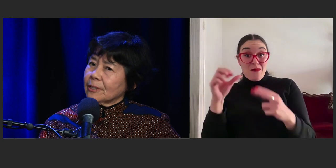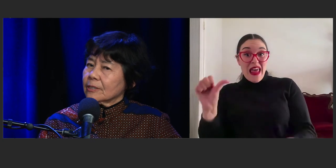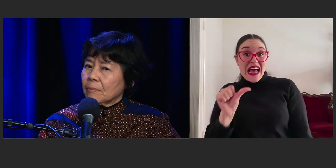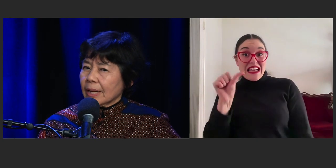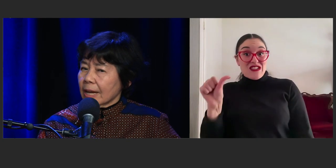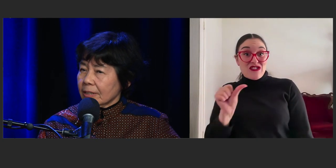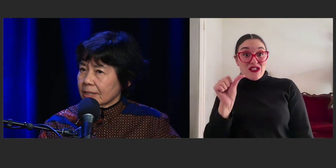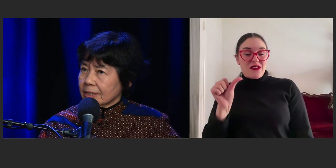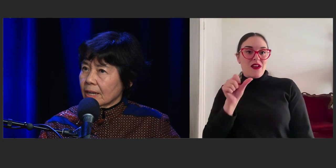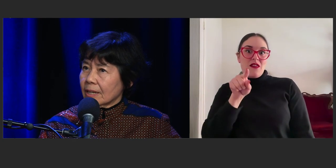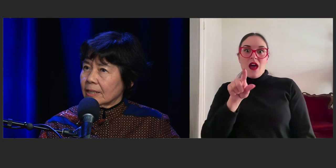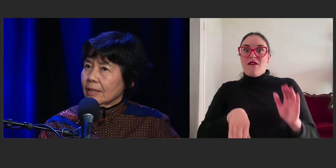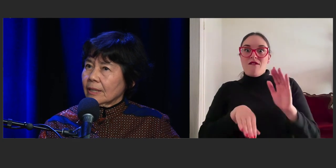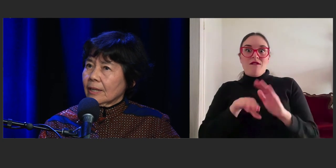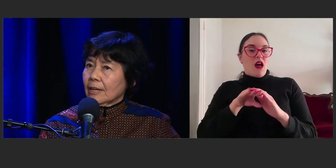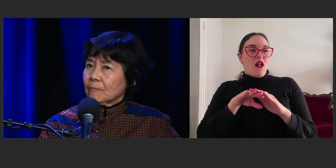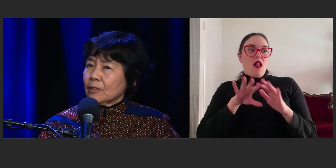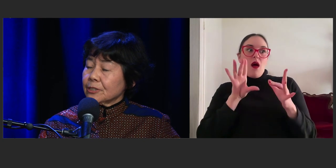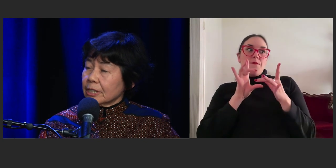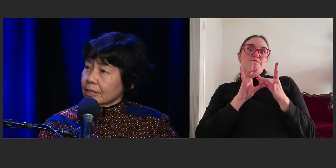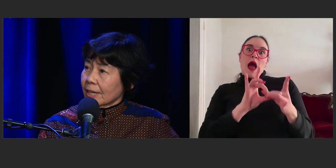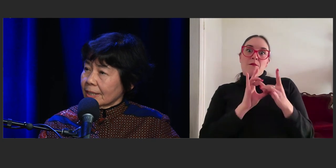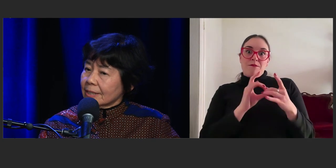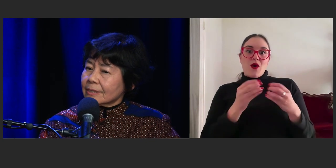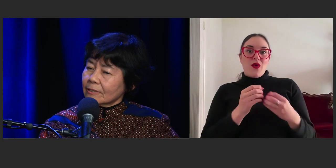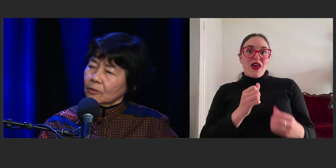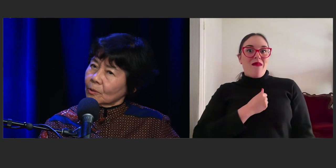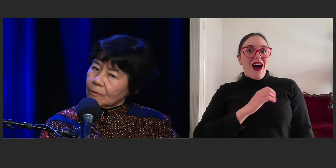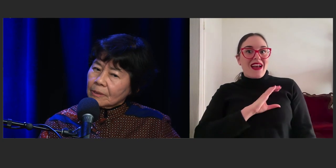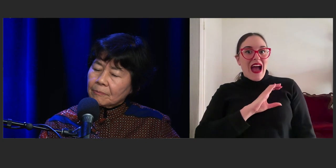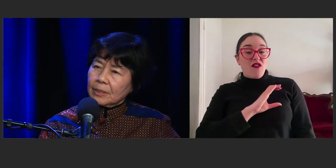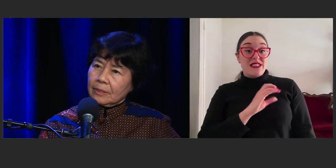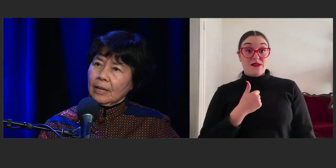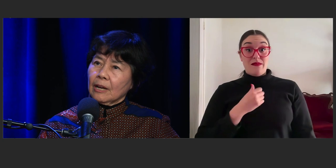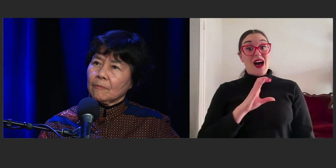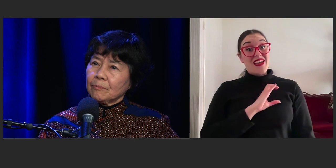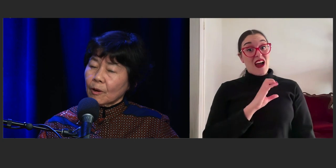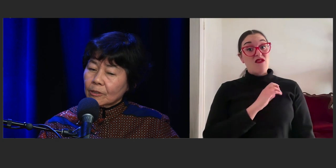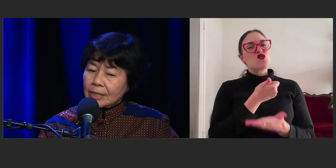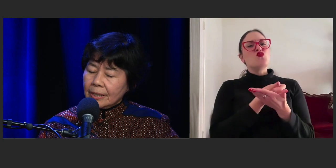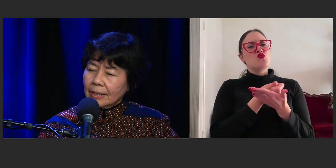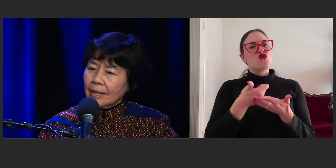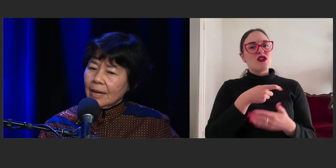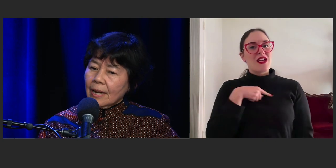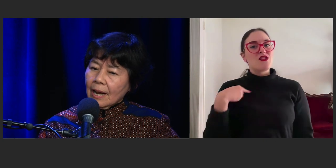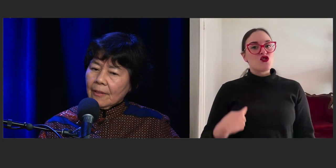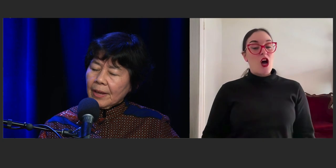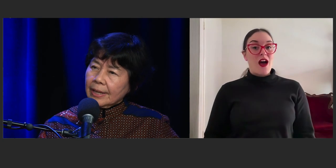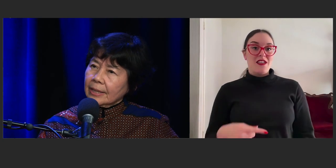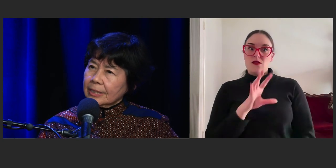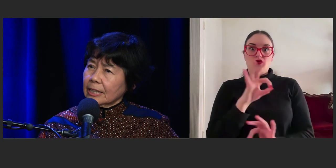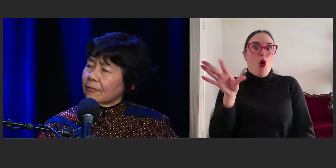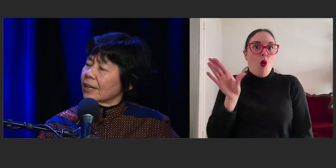because my characters are usually Chinese, not all, but mostly. And they can identify